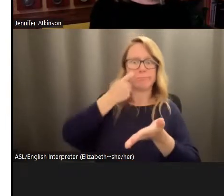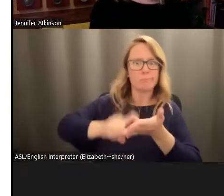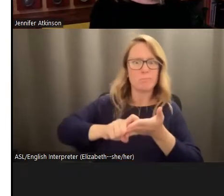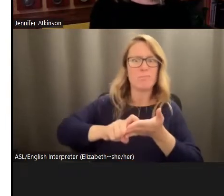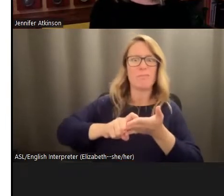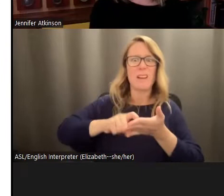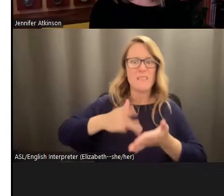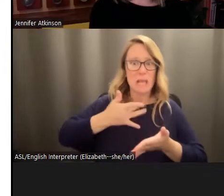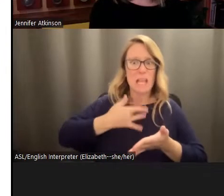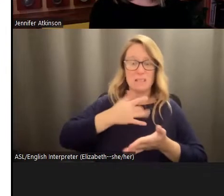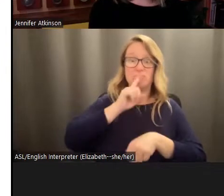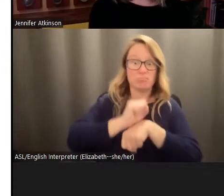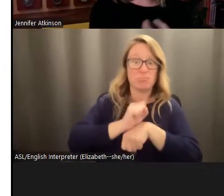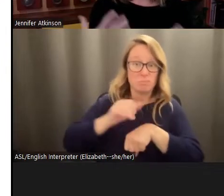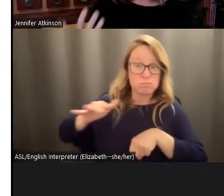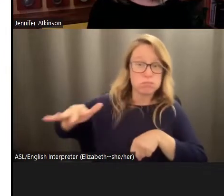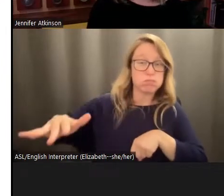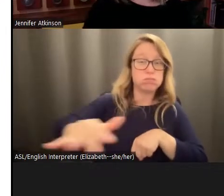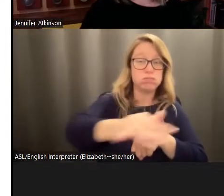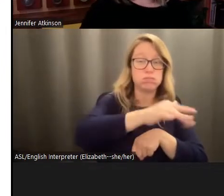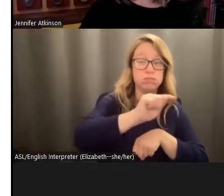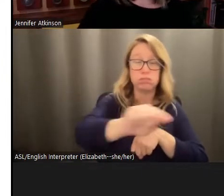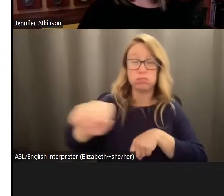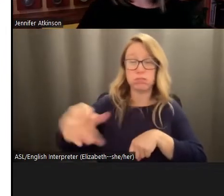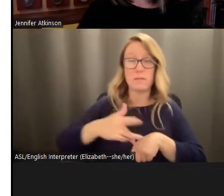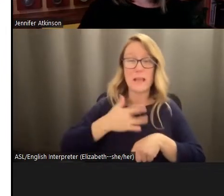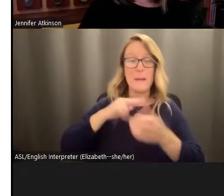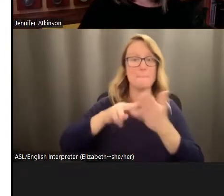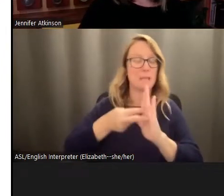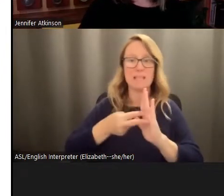these feelings actually are, which counteracts isolation. And